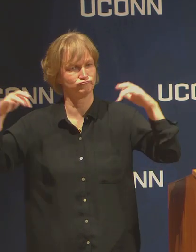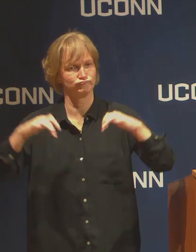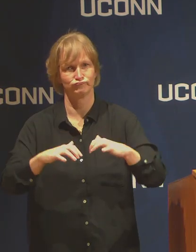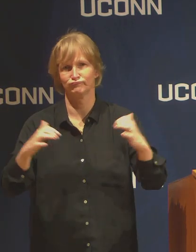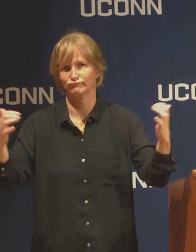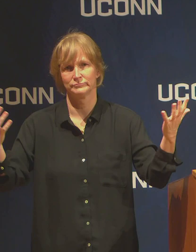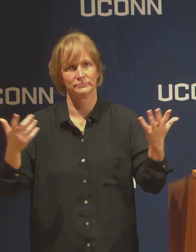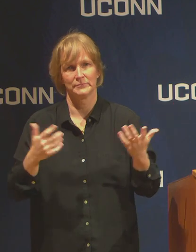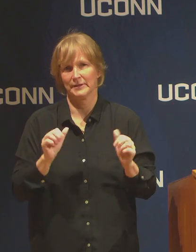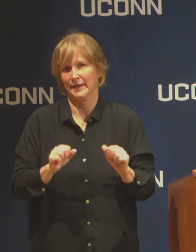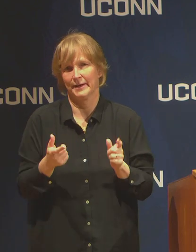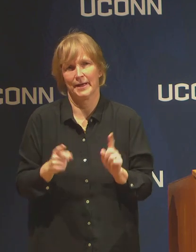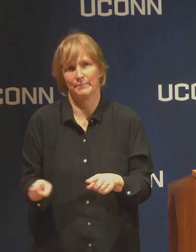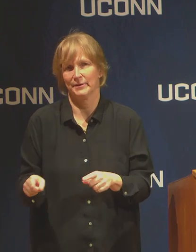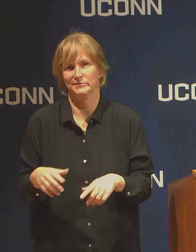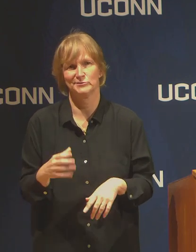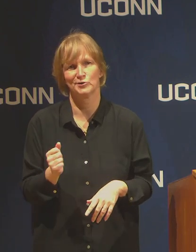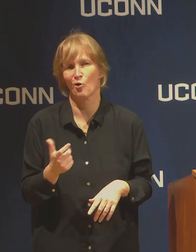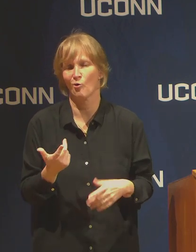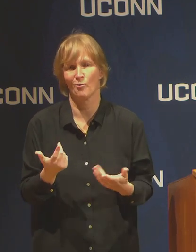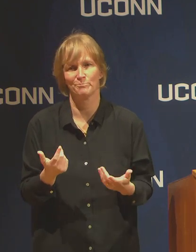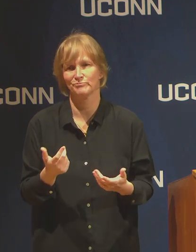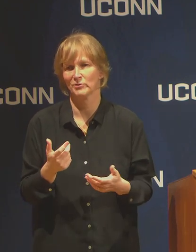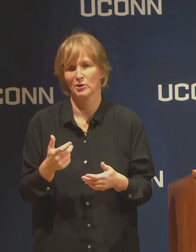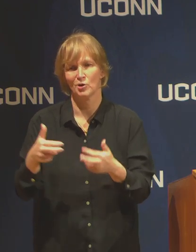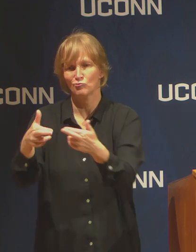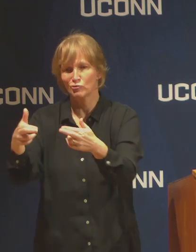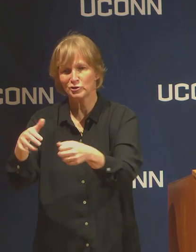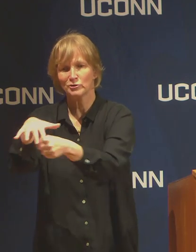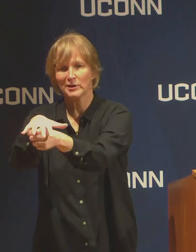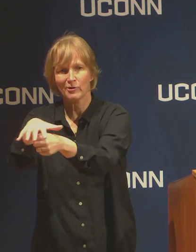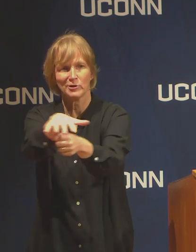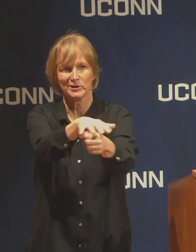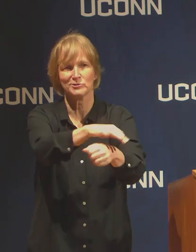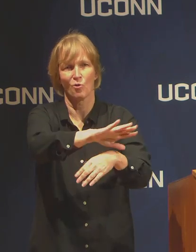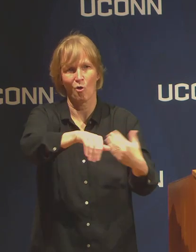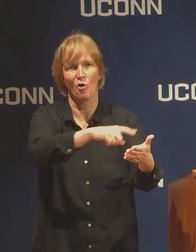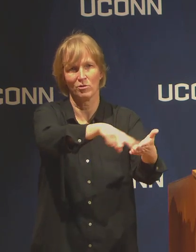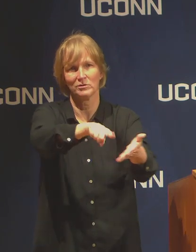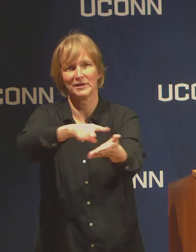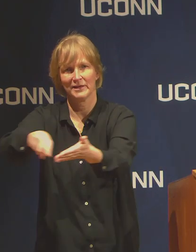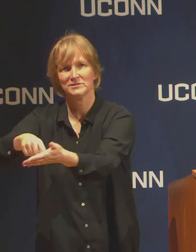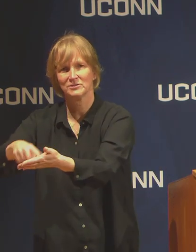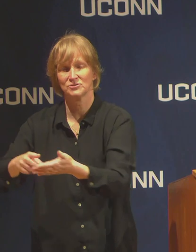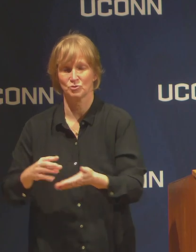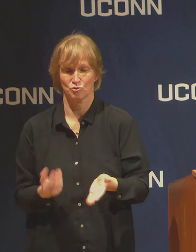ceremonies have to be cancelled. In terms of rescheduling, it just seems premature